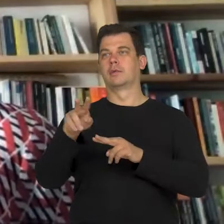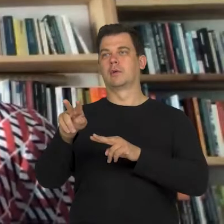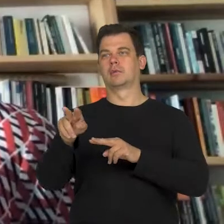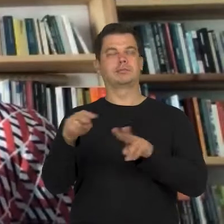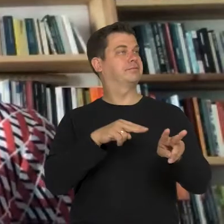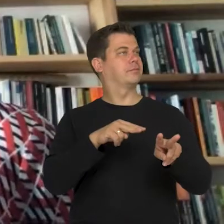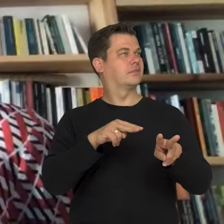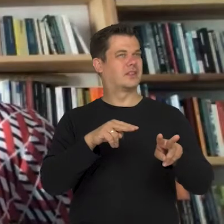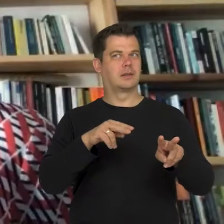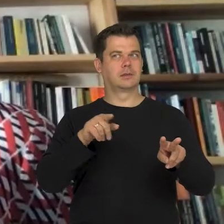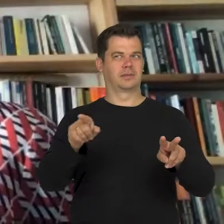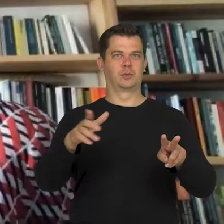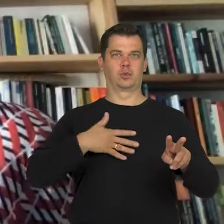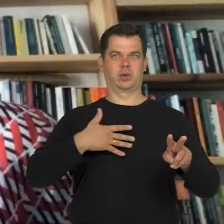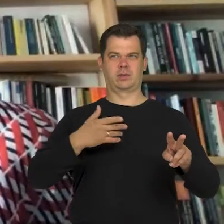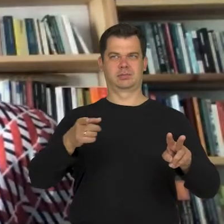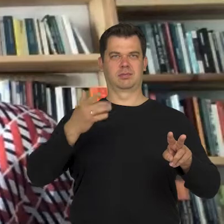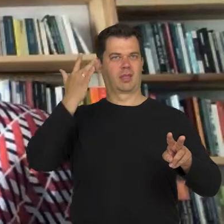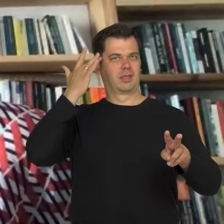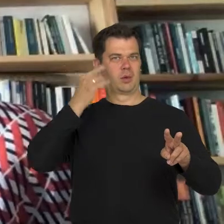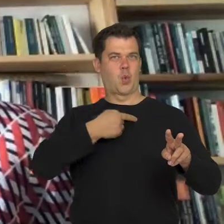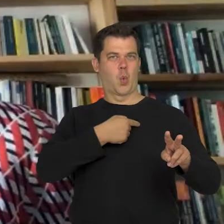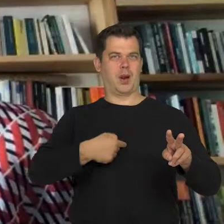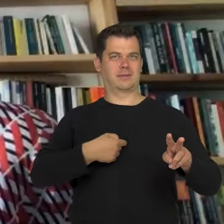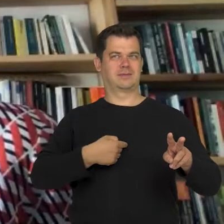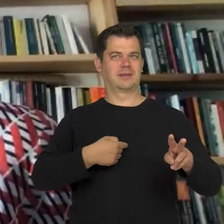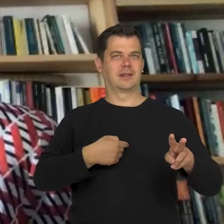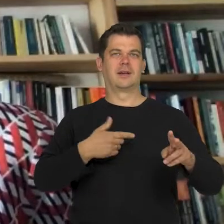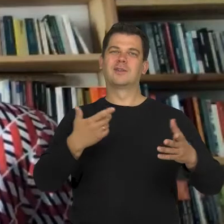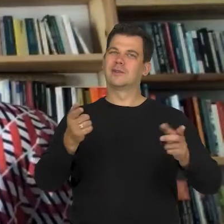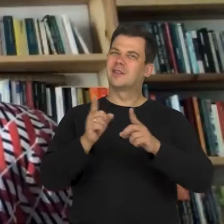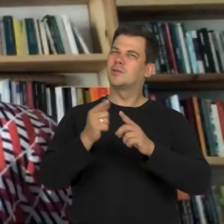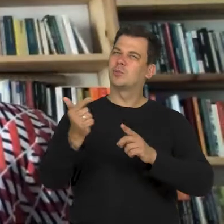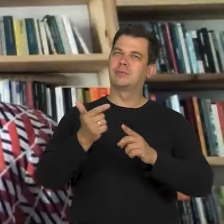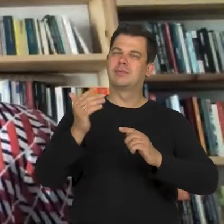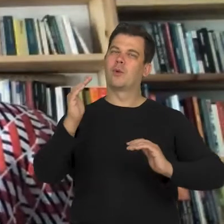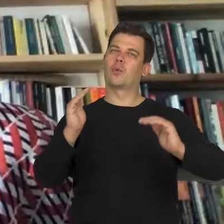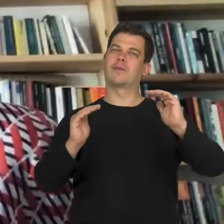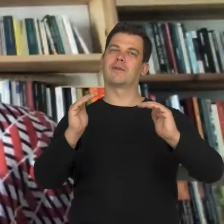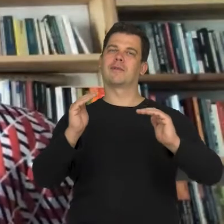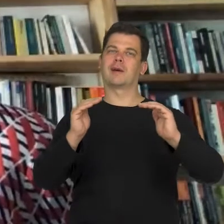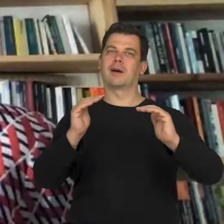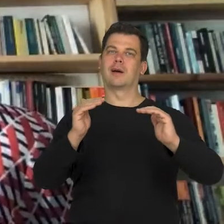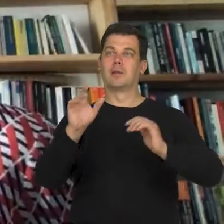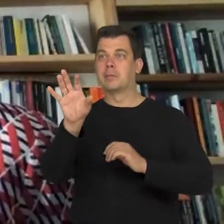So there is a tension here between staring and, on the other hand, the need to look